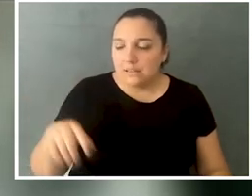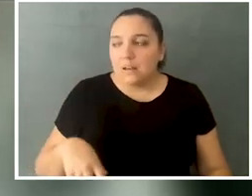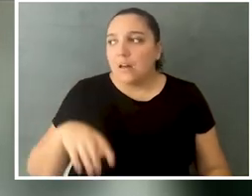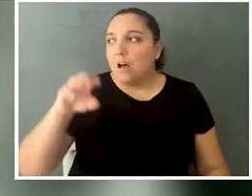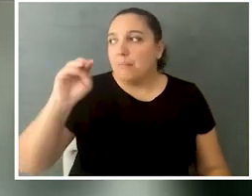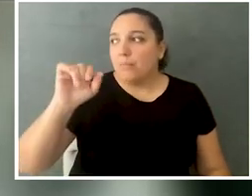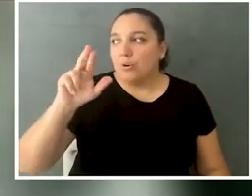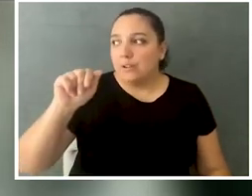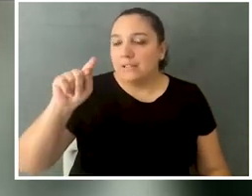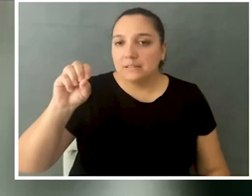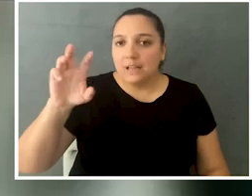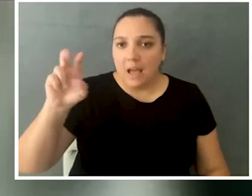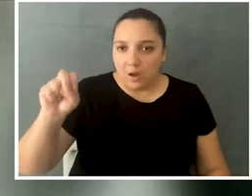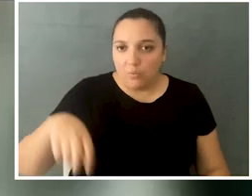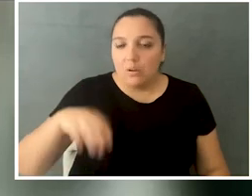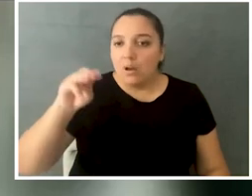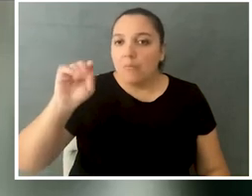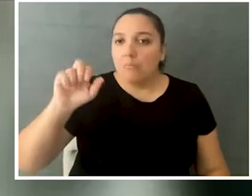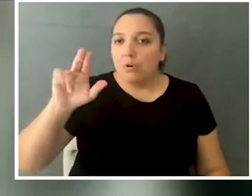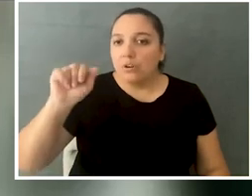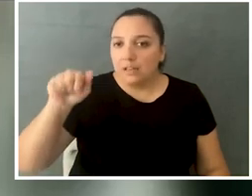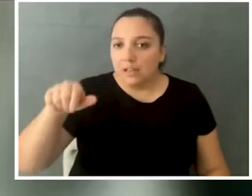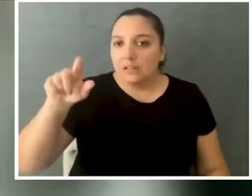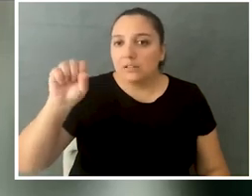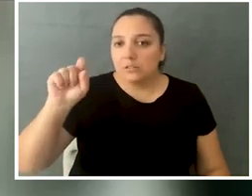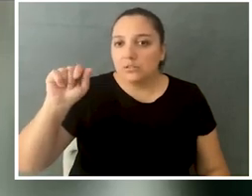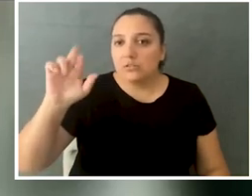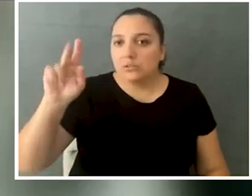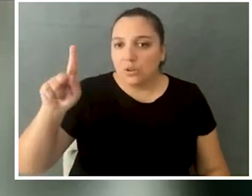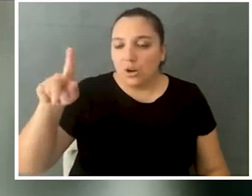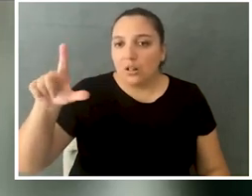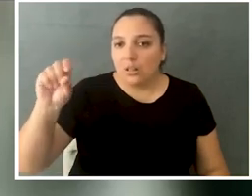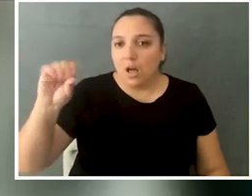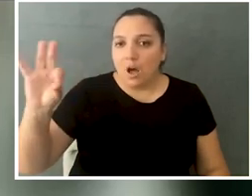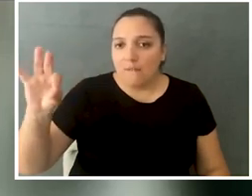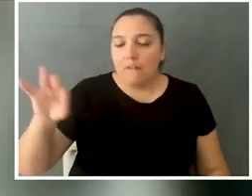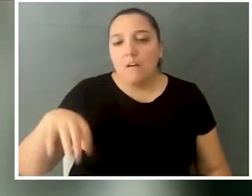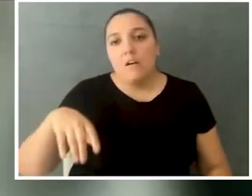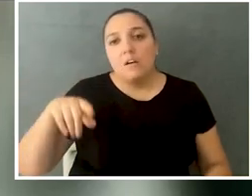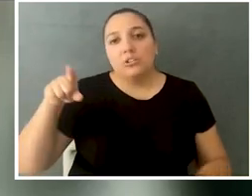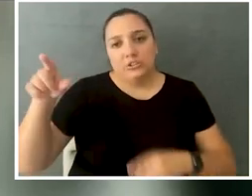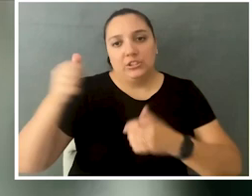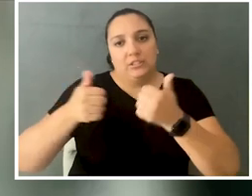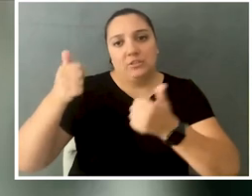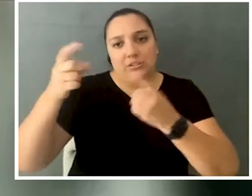Maria Town, the president of AAPD, Colleen Starkloff, who is the executive director of the Starkloff Institute,